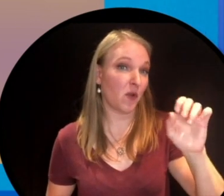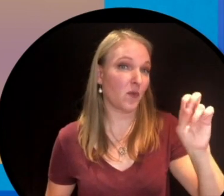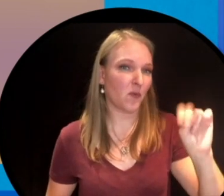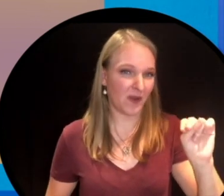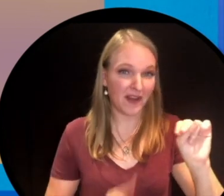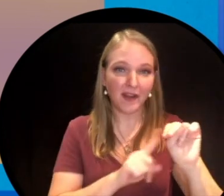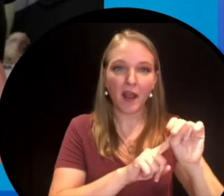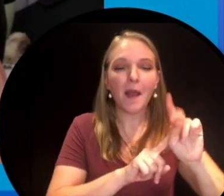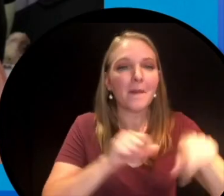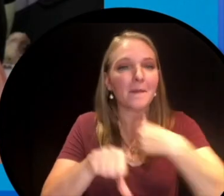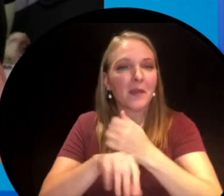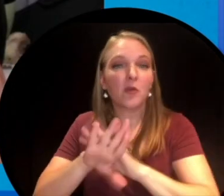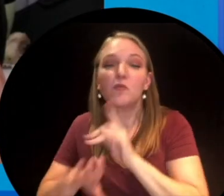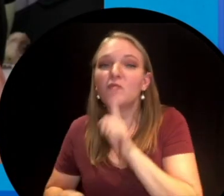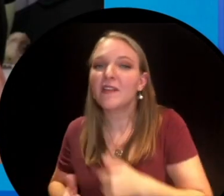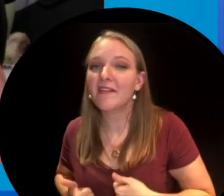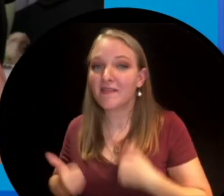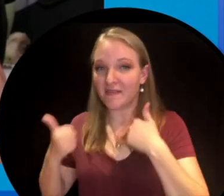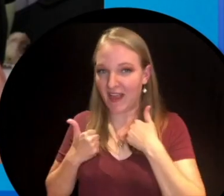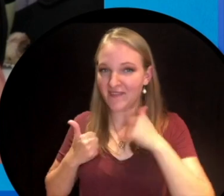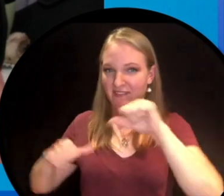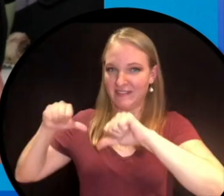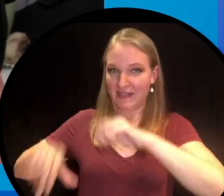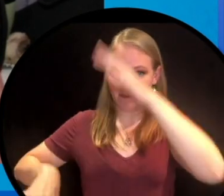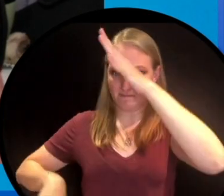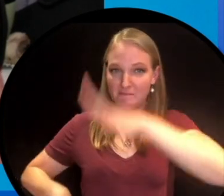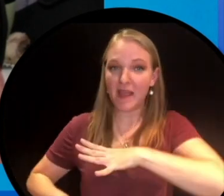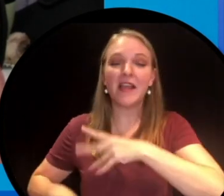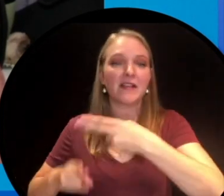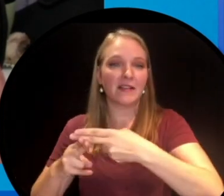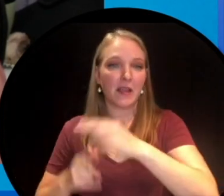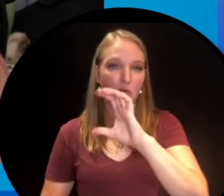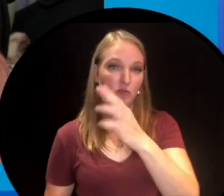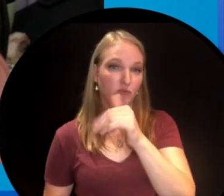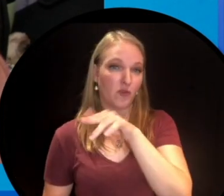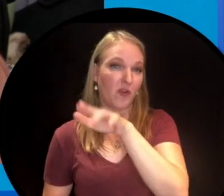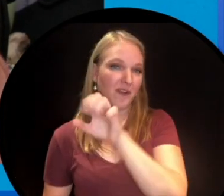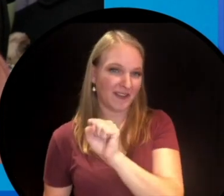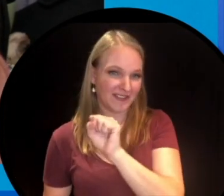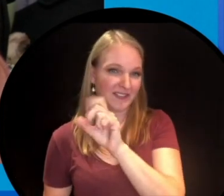Darwin, the character of Charlotte is based on a real life scientist called Charles Darwin and